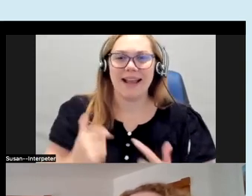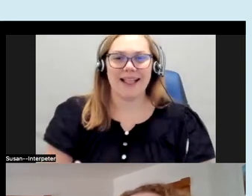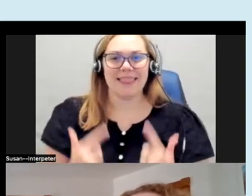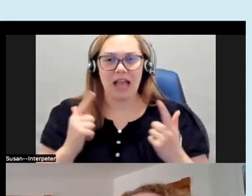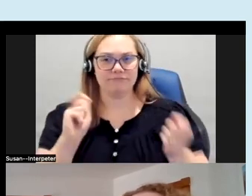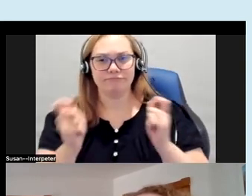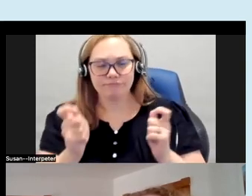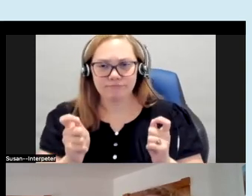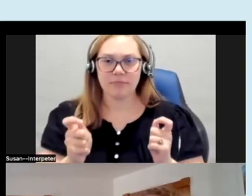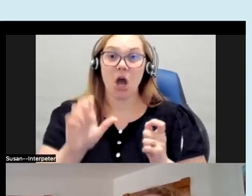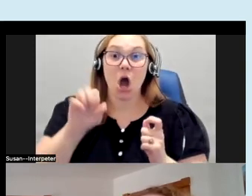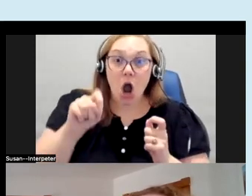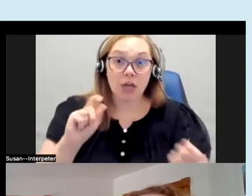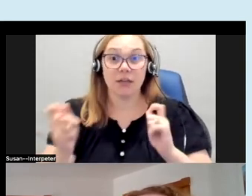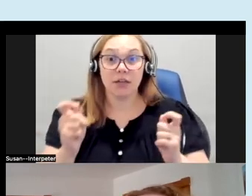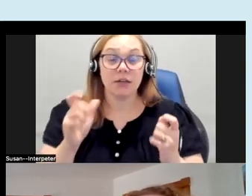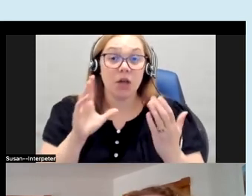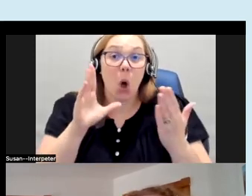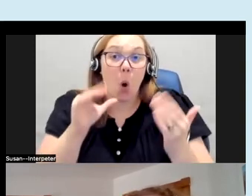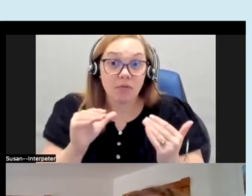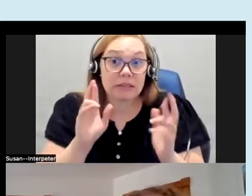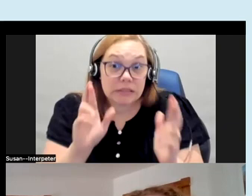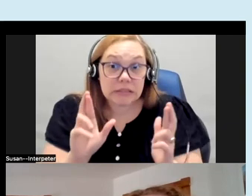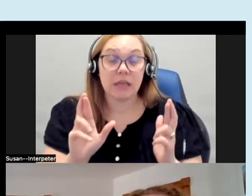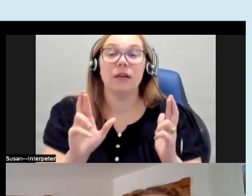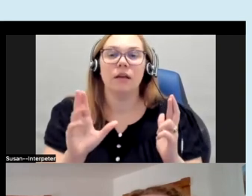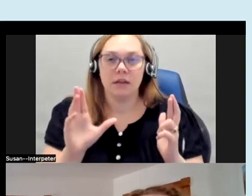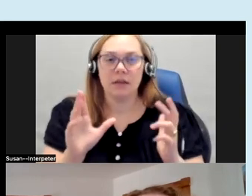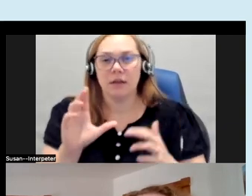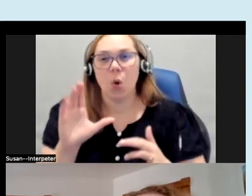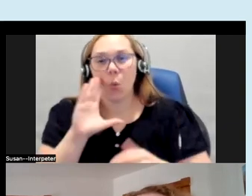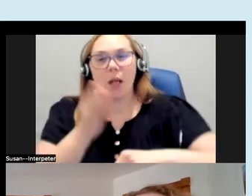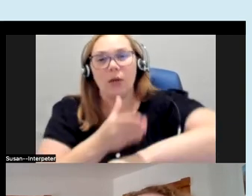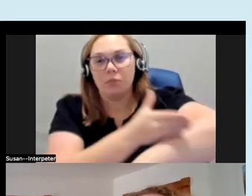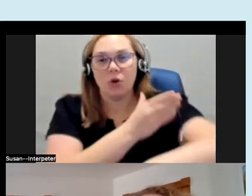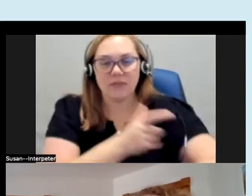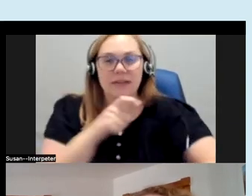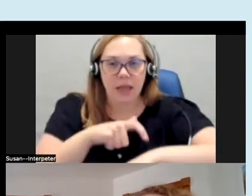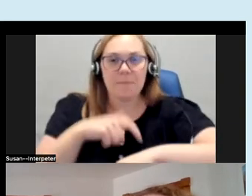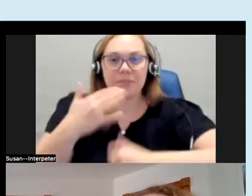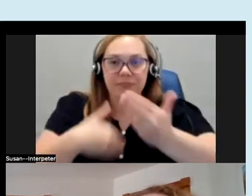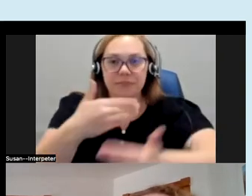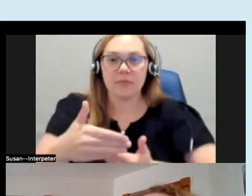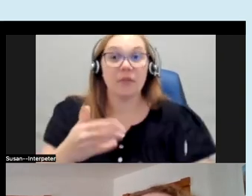dynamic and hopefully things will get better as they go along and just as a disclaimer you know